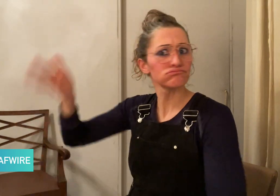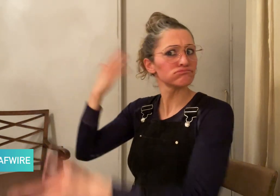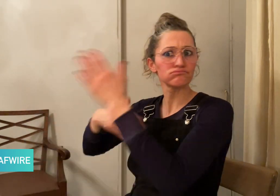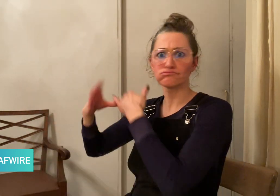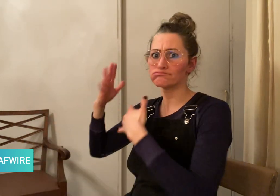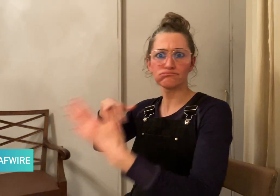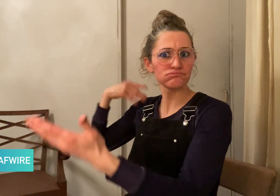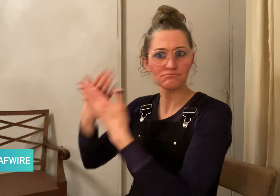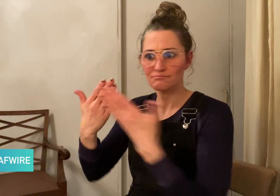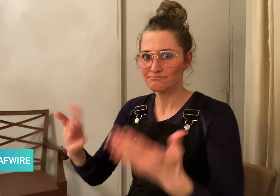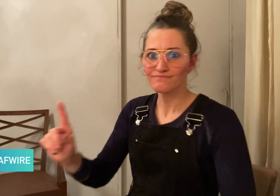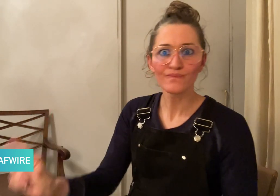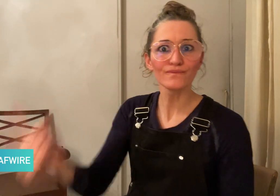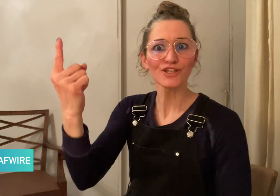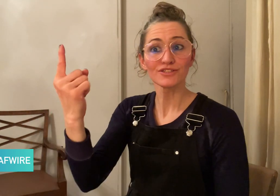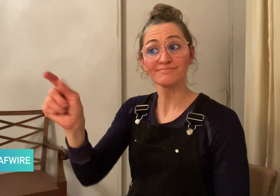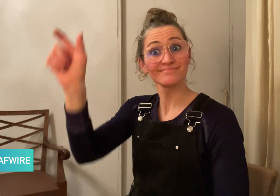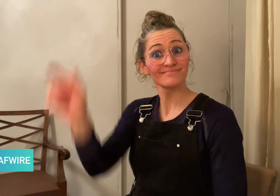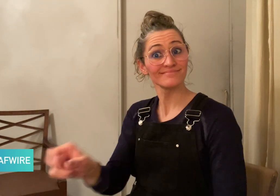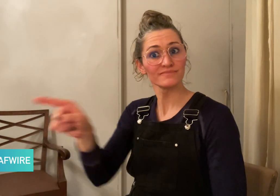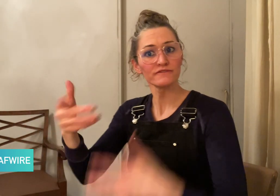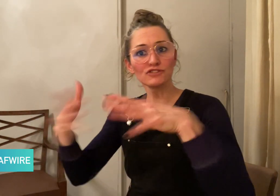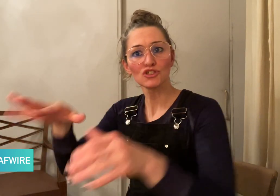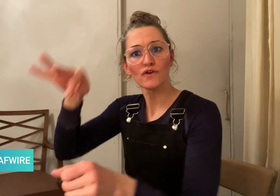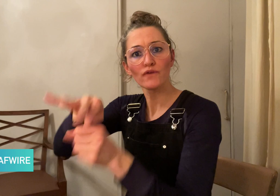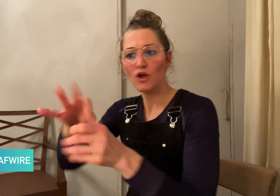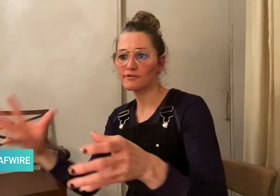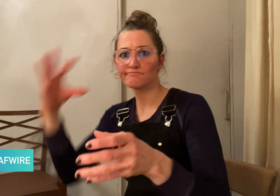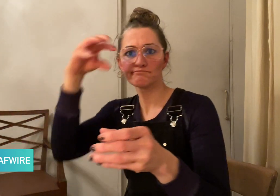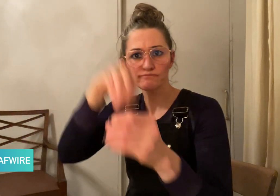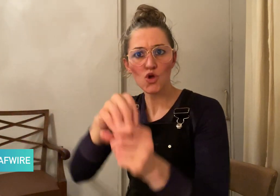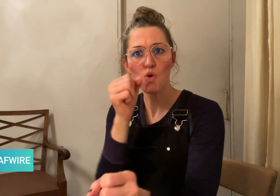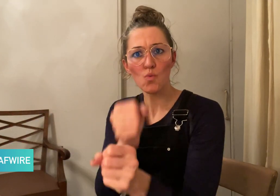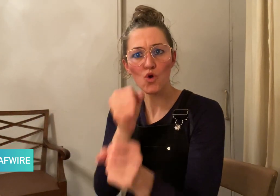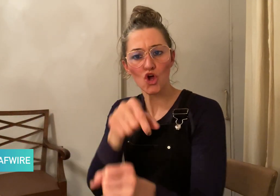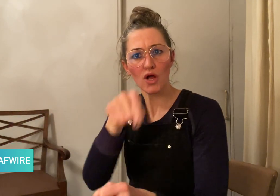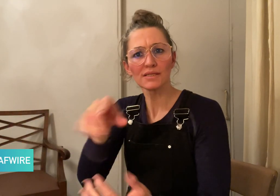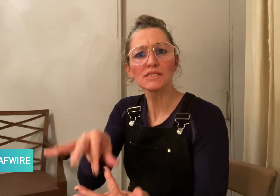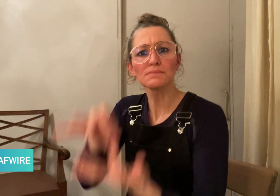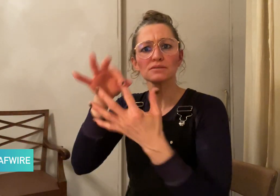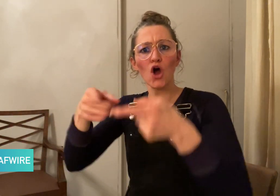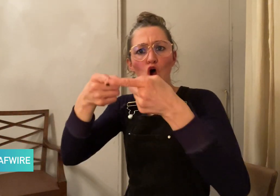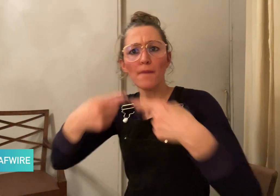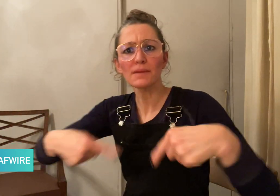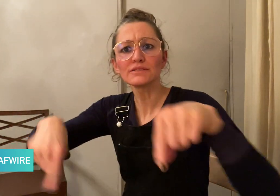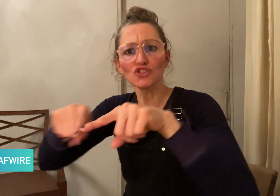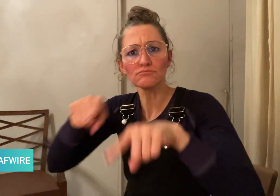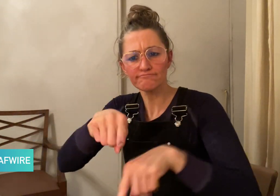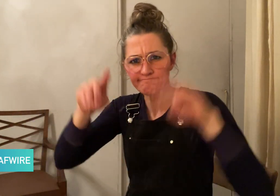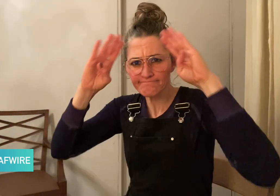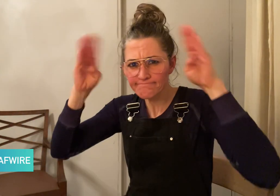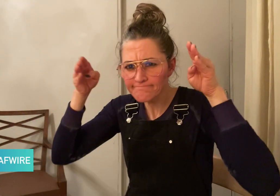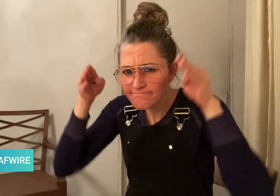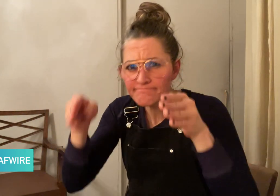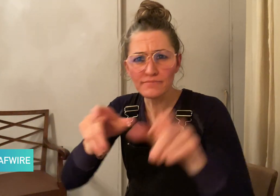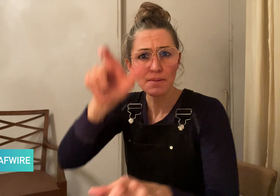Victor was elected to the Special Commission